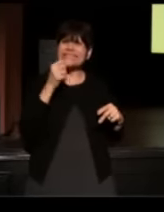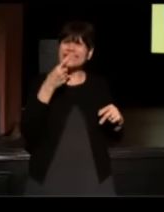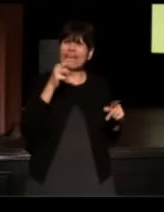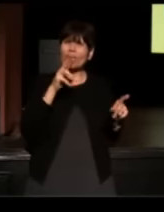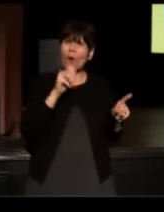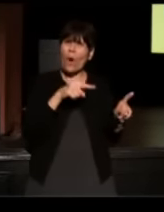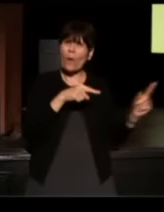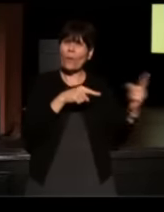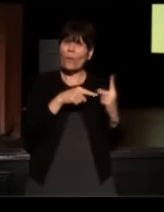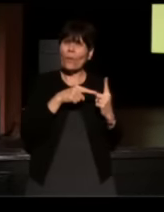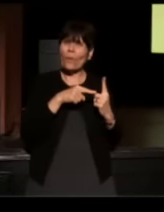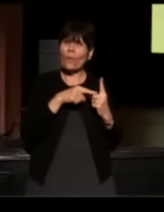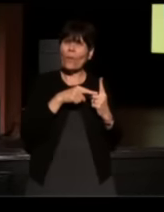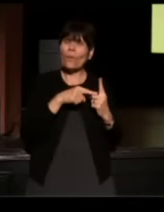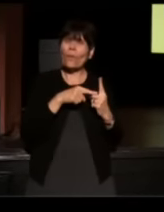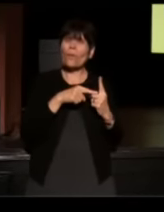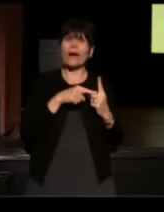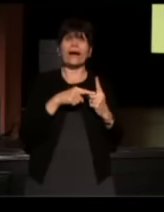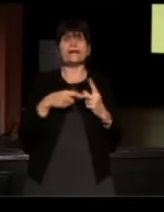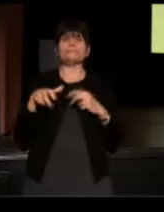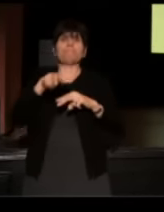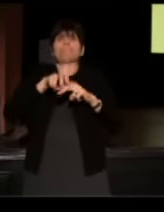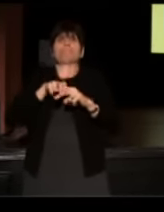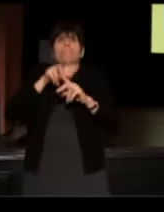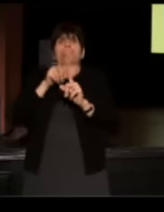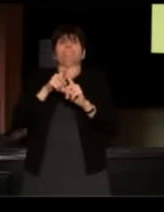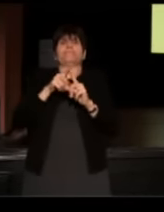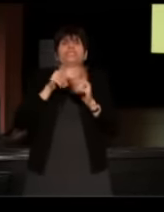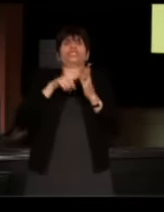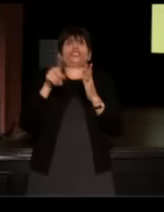So he politely positioned himself in line to check out his books.